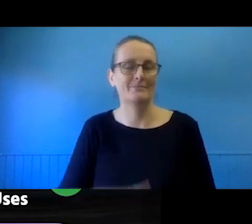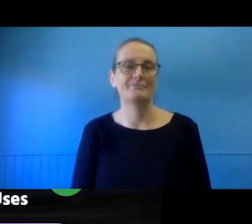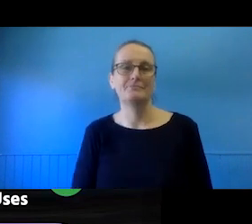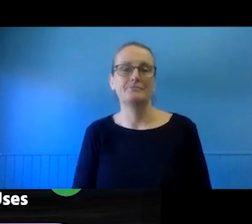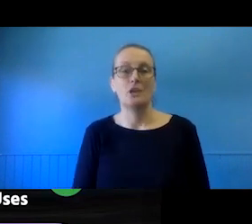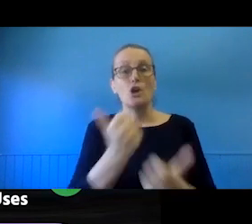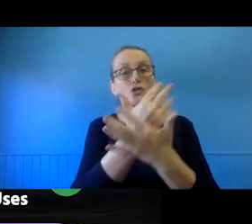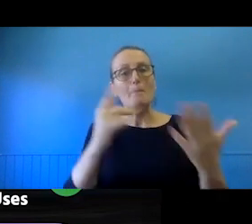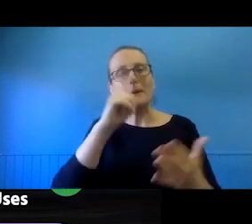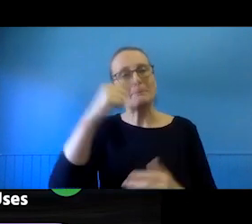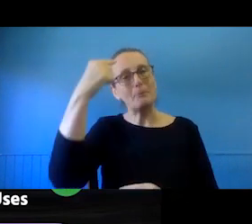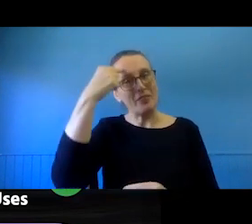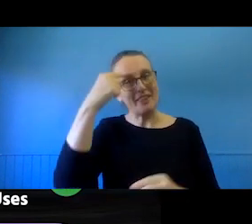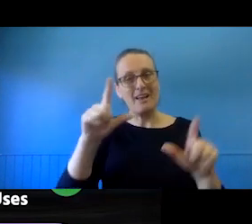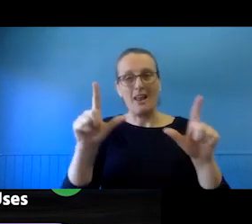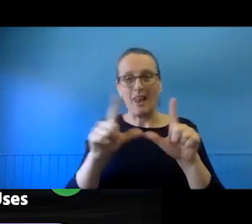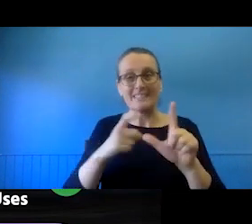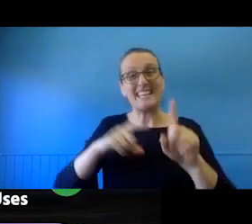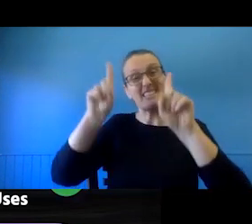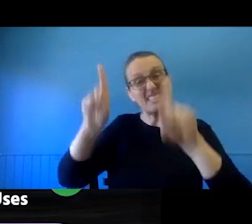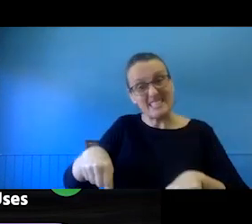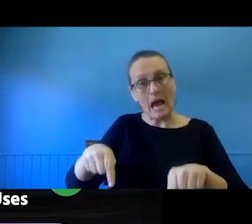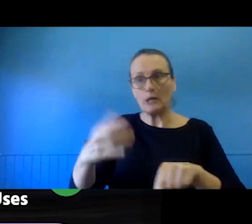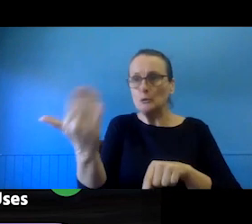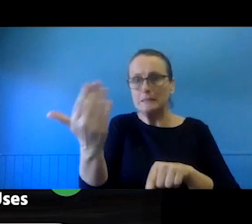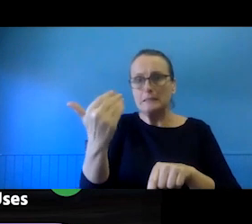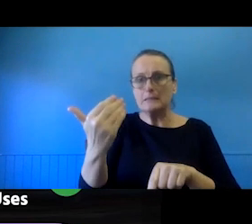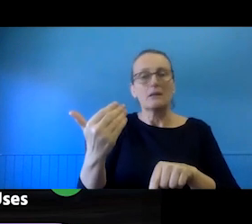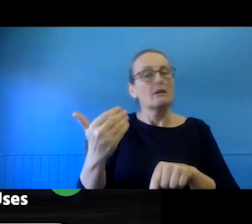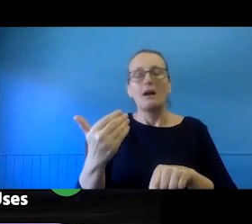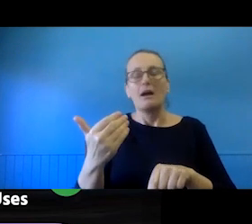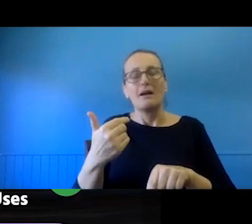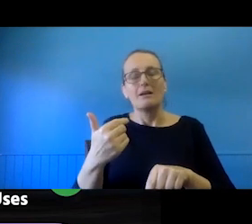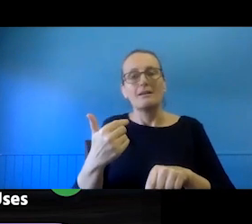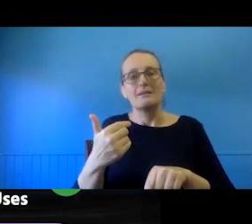think about licensing as the start of the process of managing copyright, I encourage people to start from the other end and think